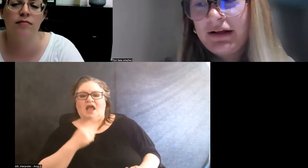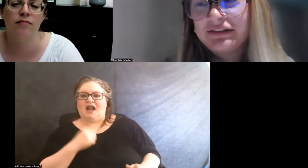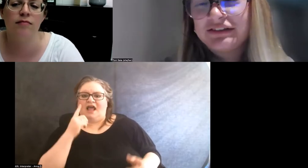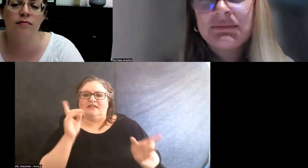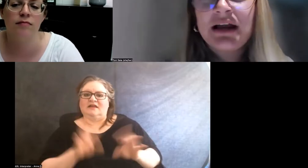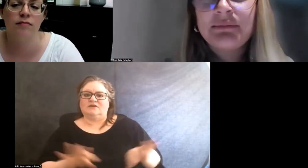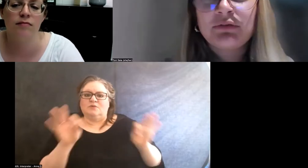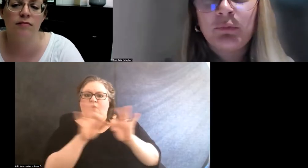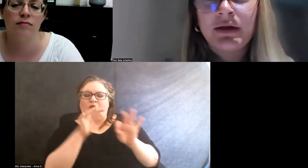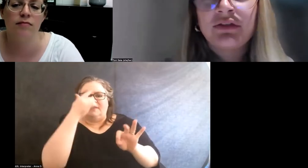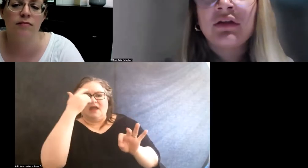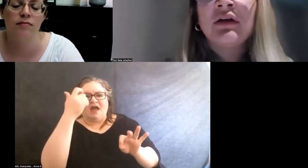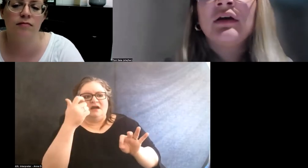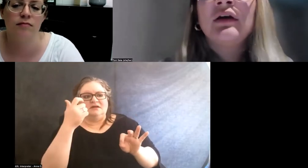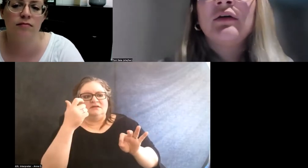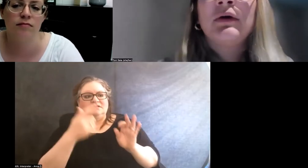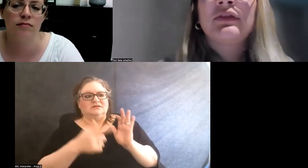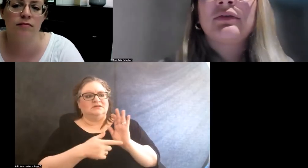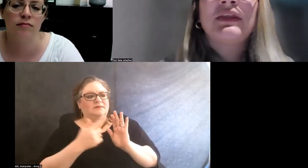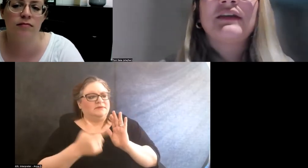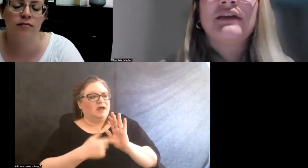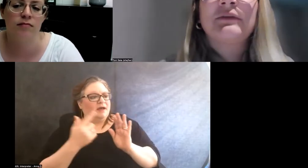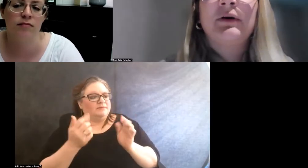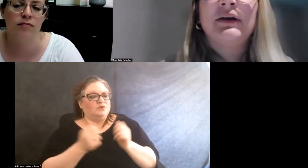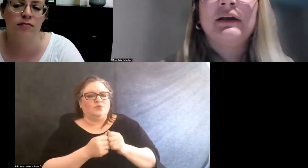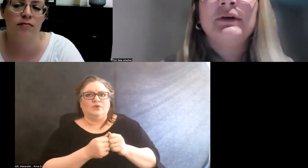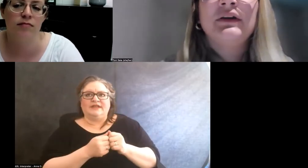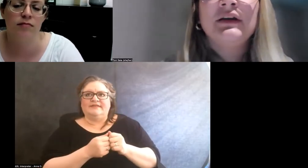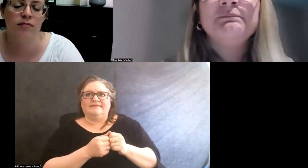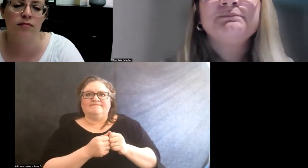because sometimes within the disability community,